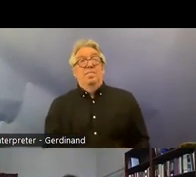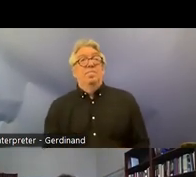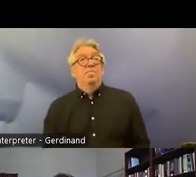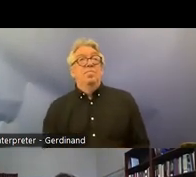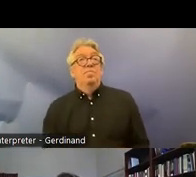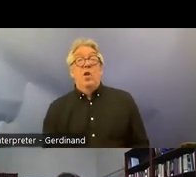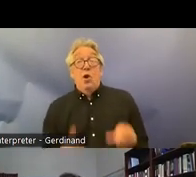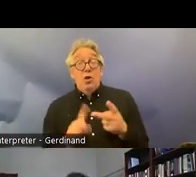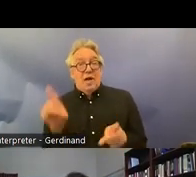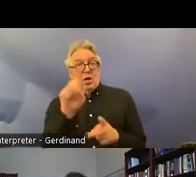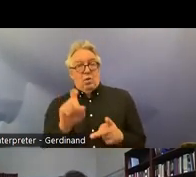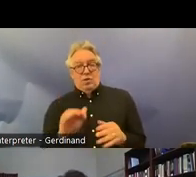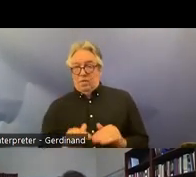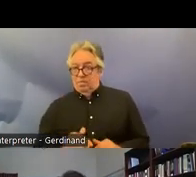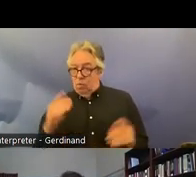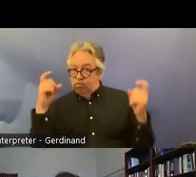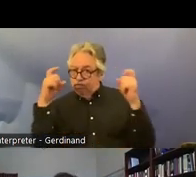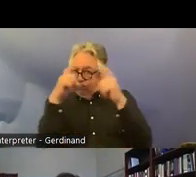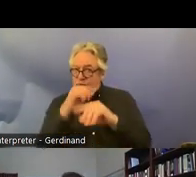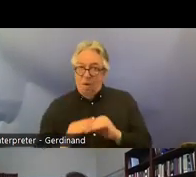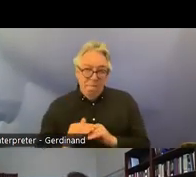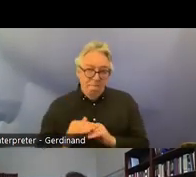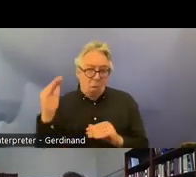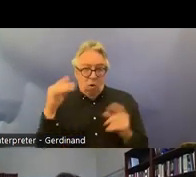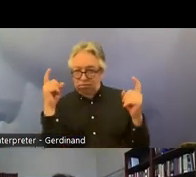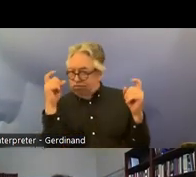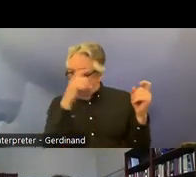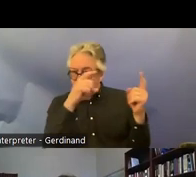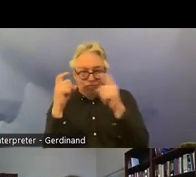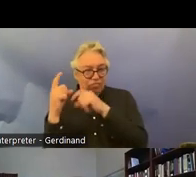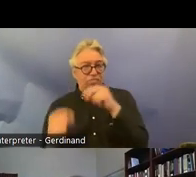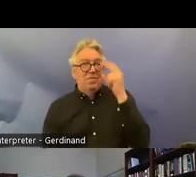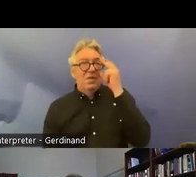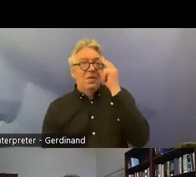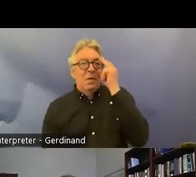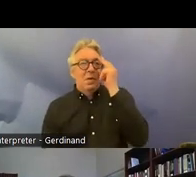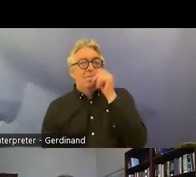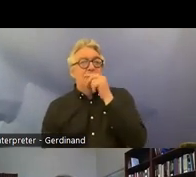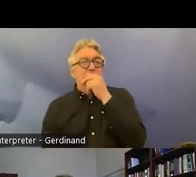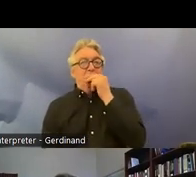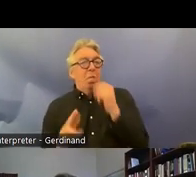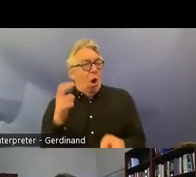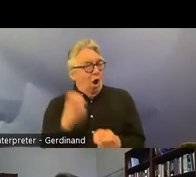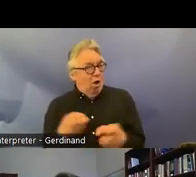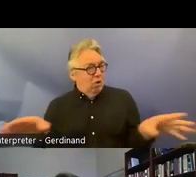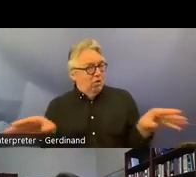more complex and um challenging perhaps to summarize and that is what would be